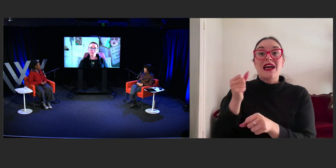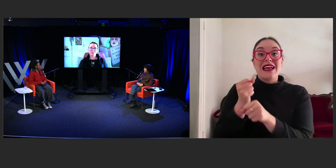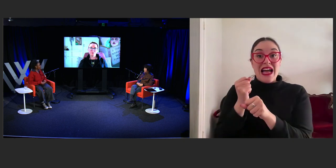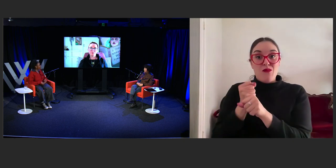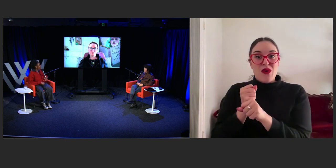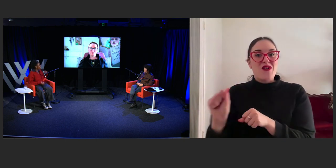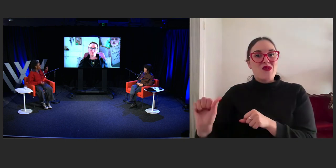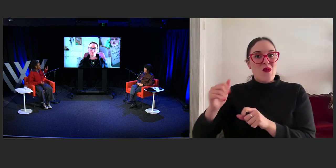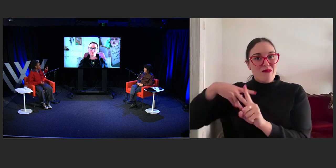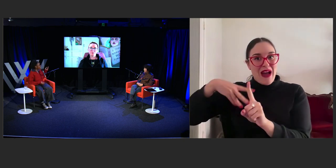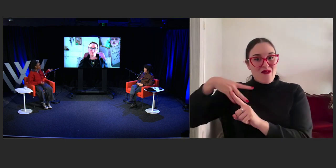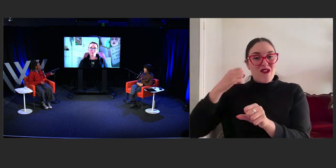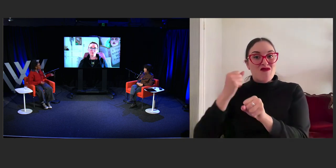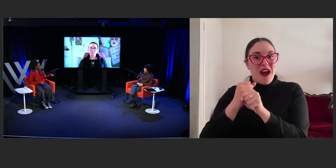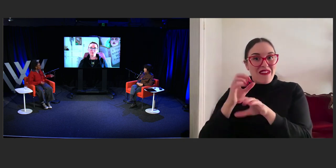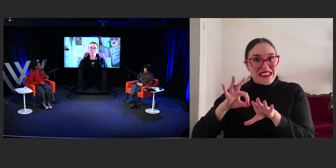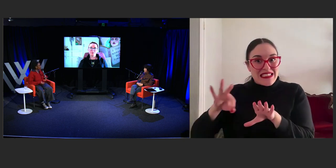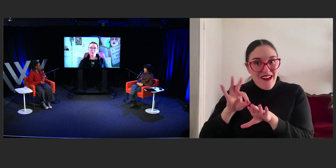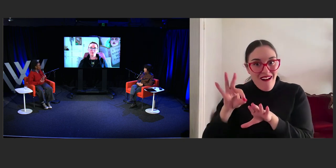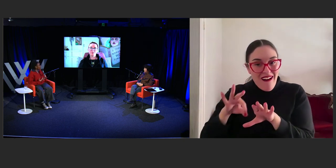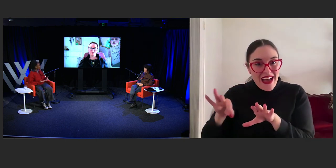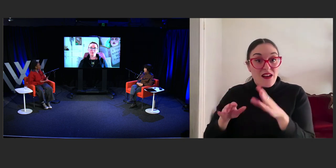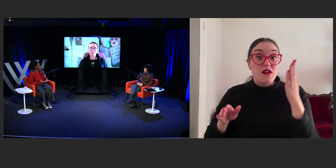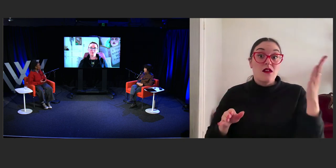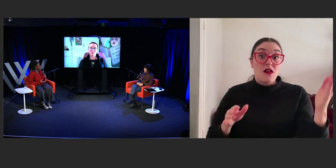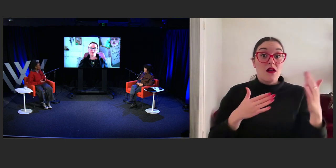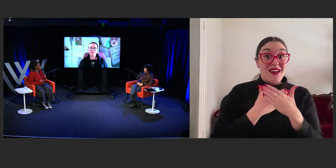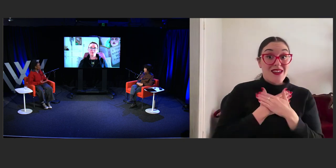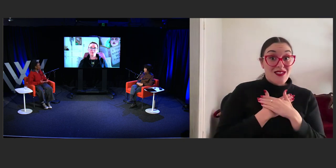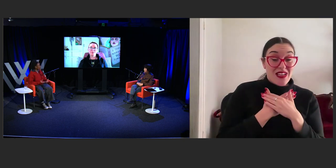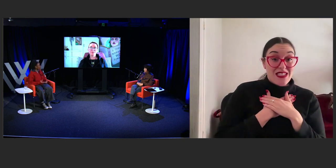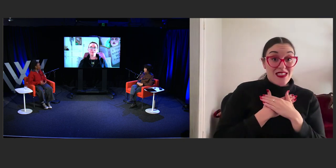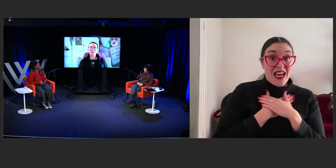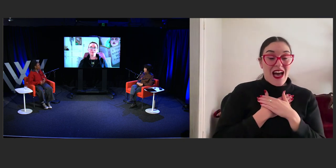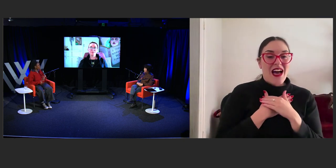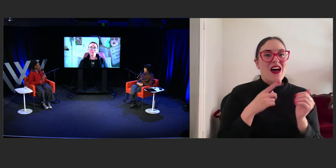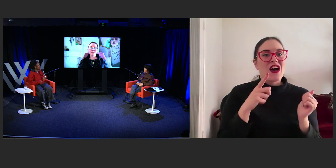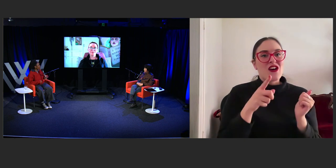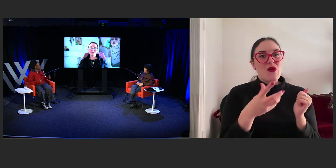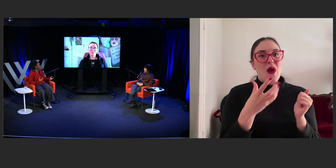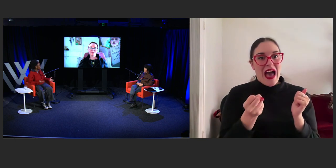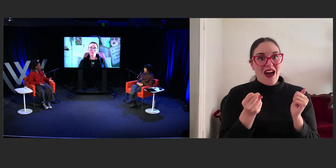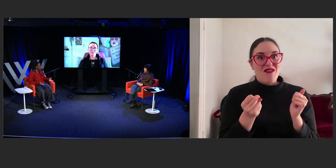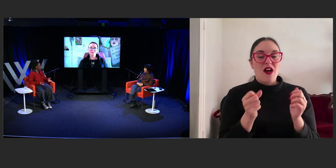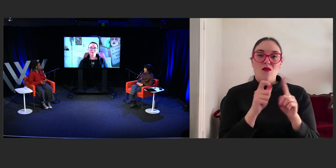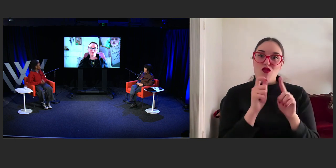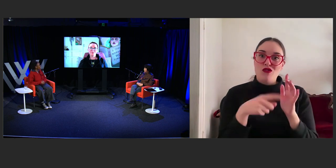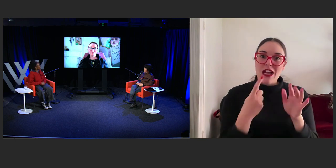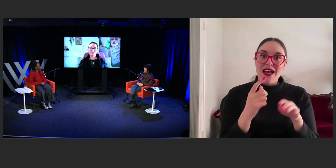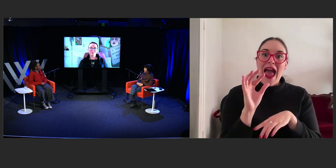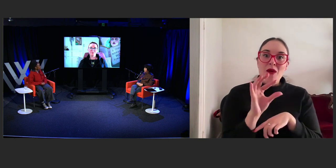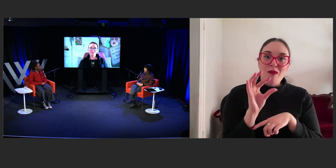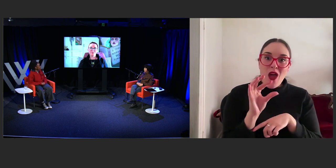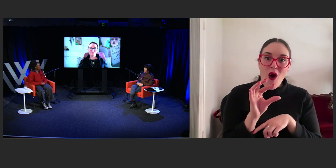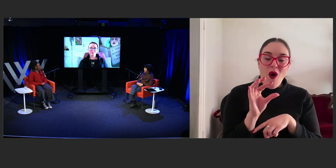and Asphyxia, you have the project that you're working on, Amplio, which is kind of music centric and obviously "Future Girl,"